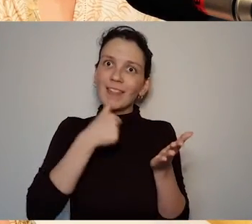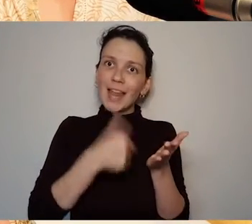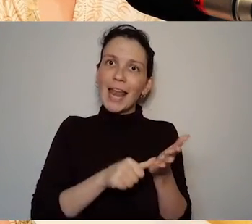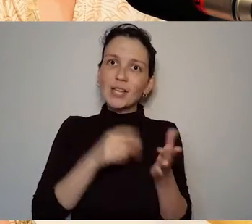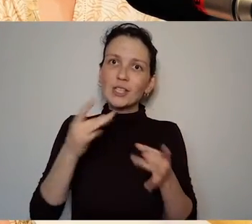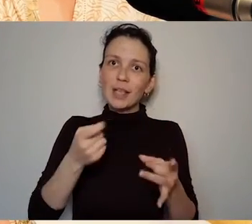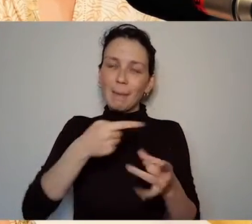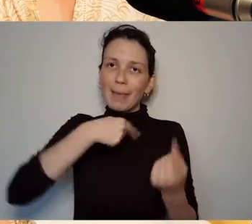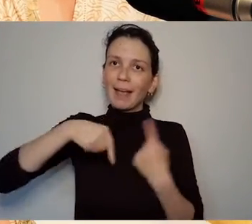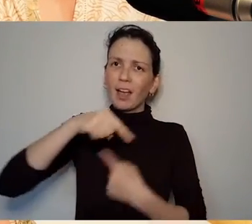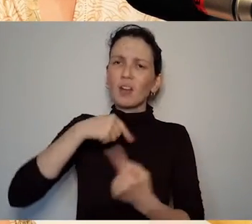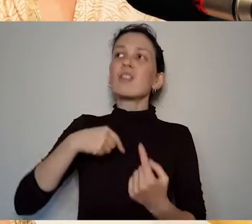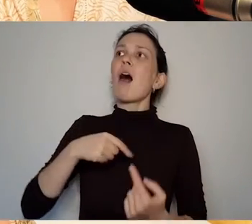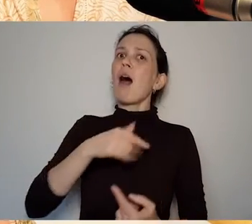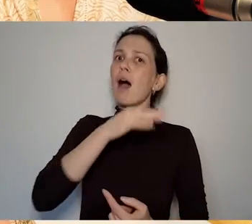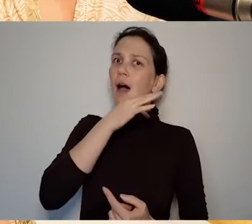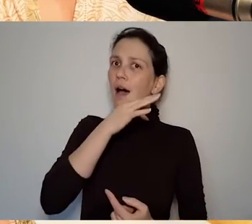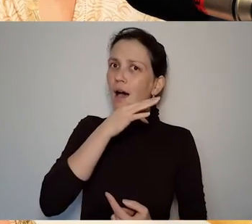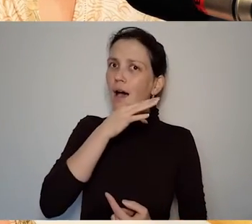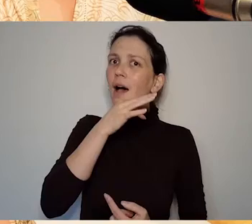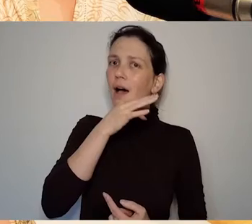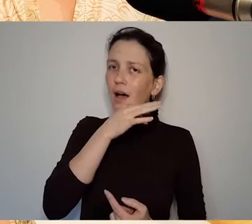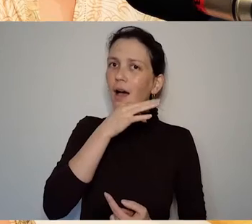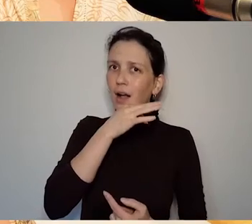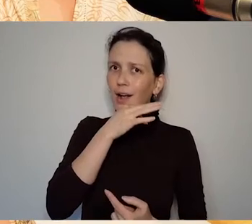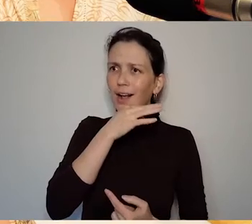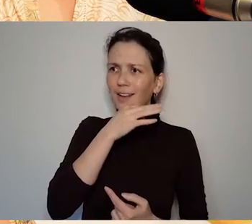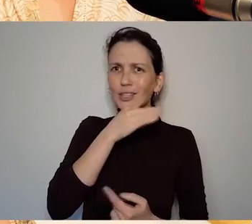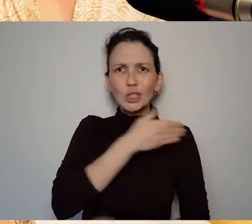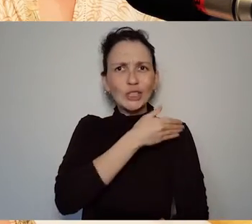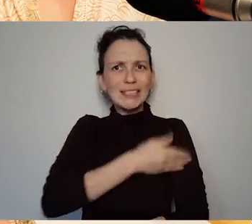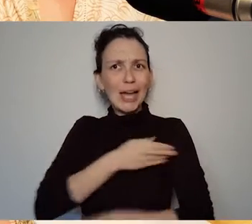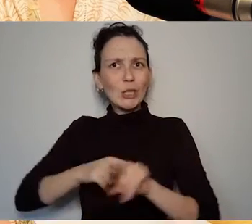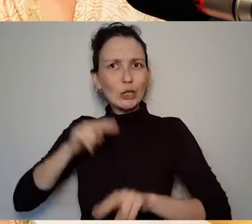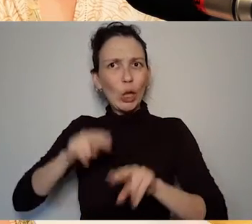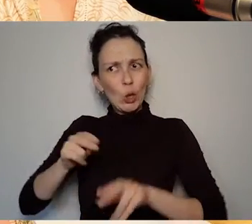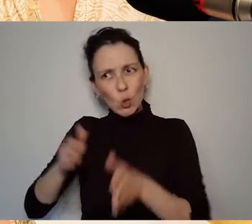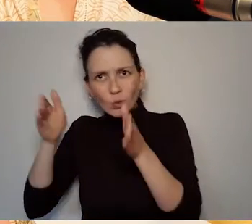other chapter of her life and work and that's really interesting and we get this because